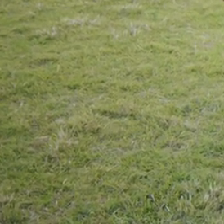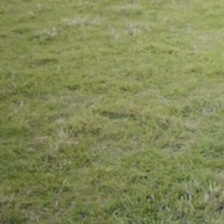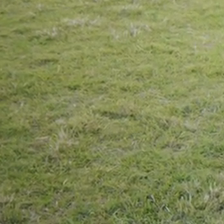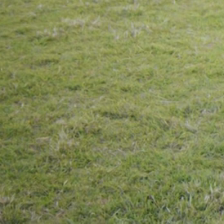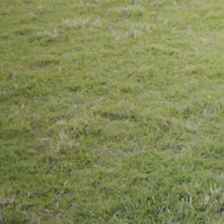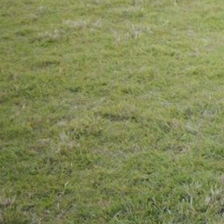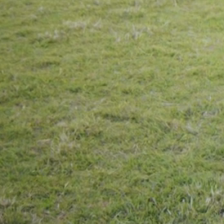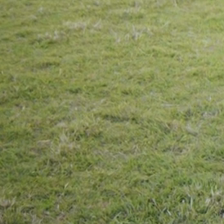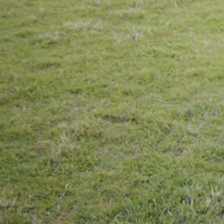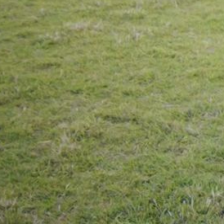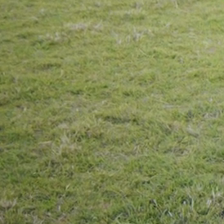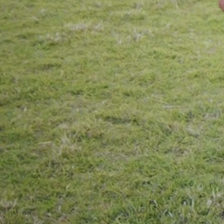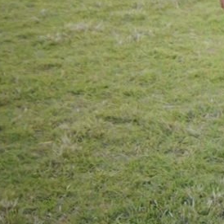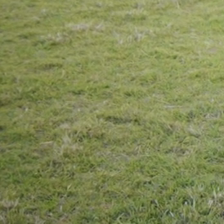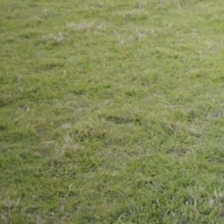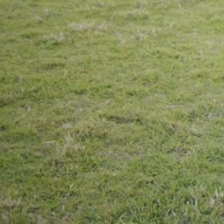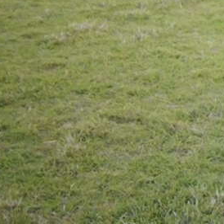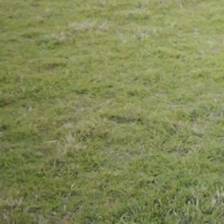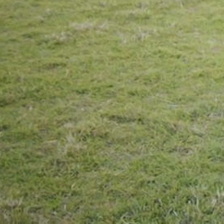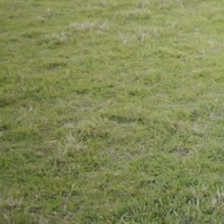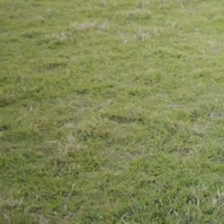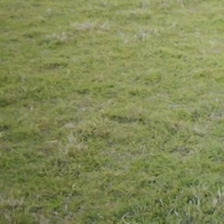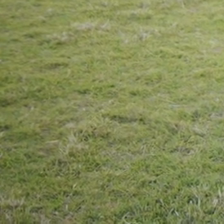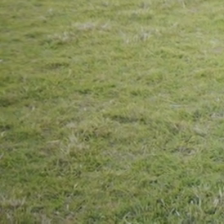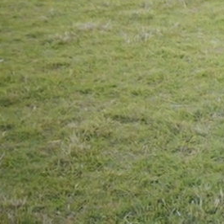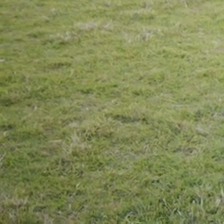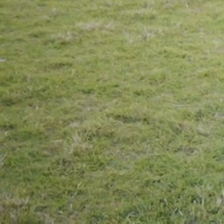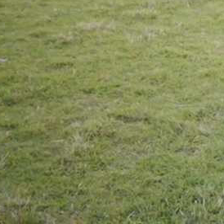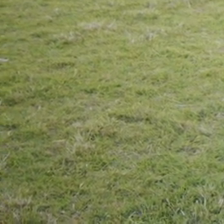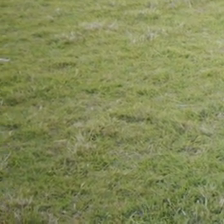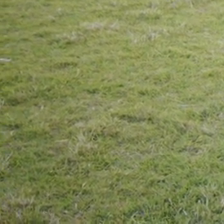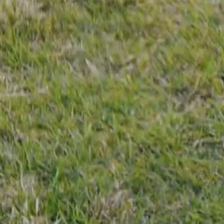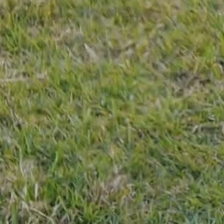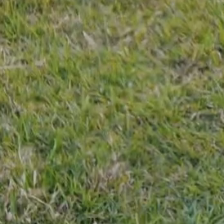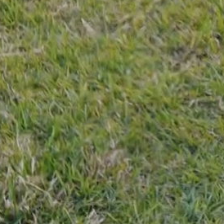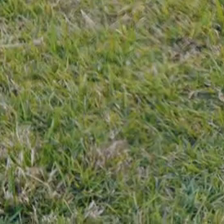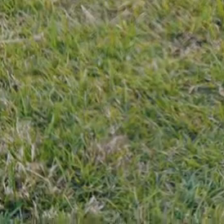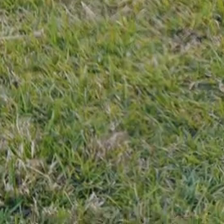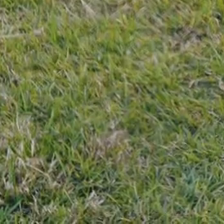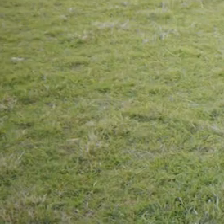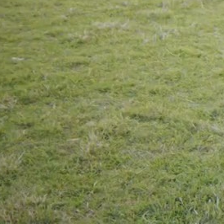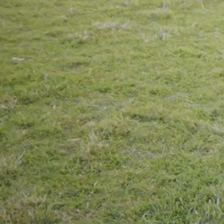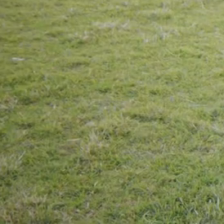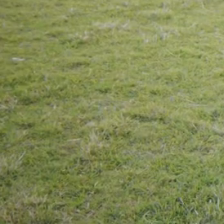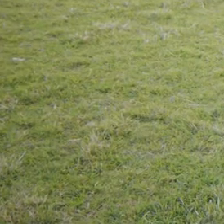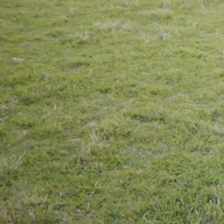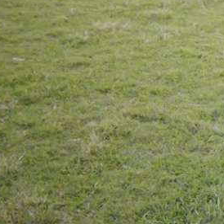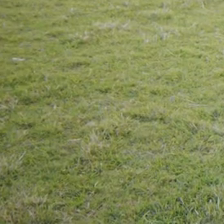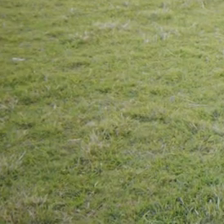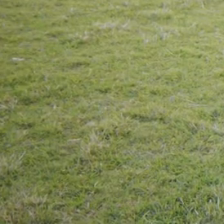Well, let's start with plies. You have to put your feet in a V-shape. Feet in a V. Then you have to put your hands, and you,